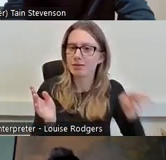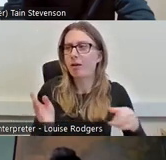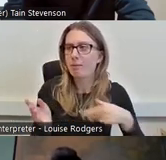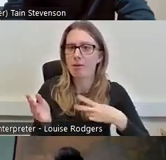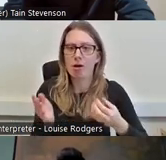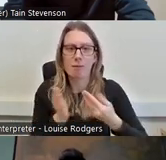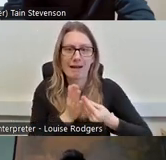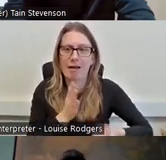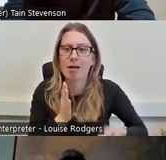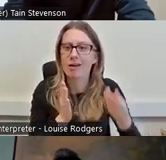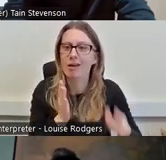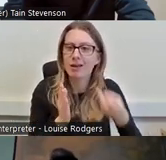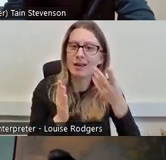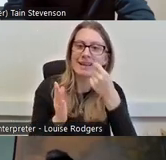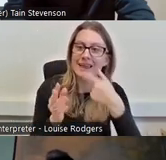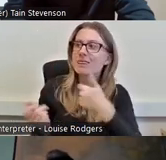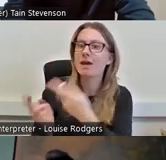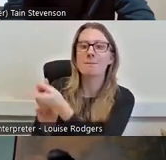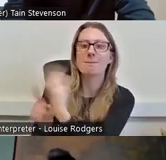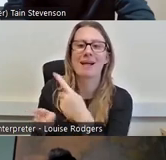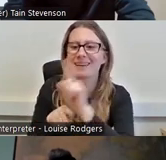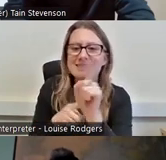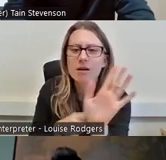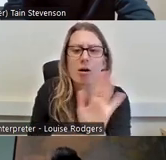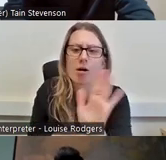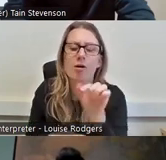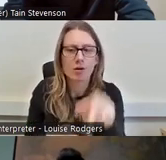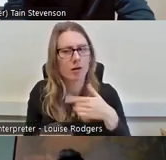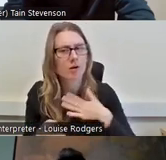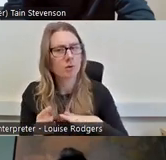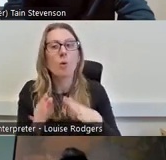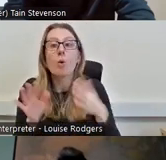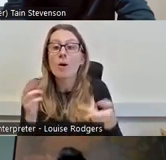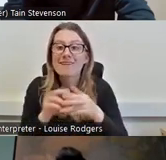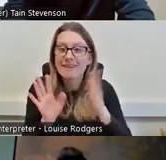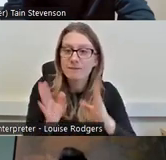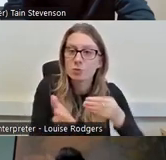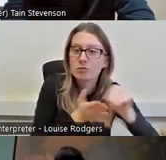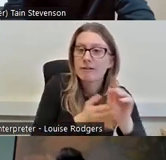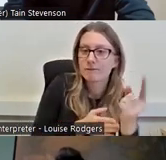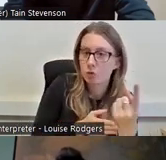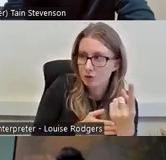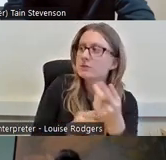cash rolling around, or reimburse as quickly as possible, you know best practice is to pay upfront